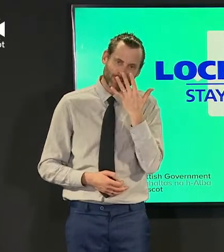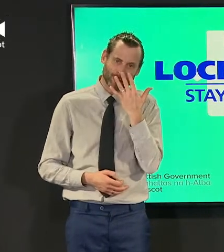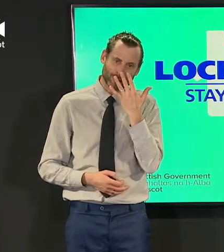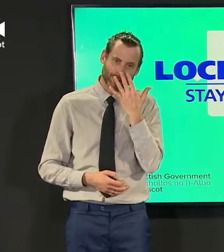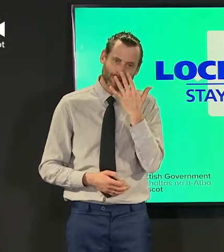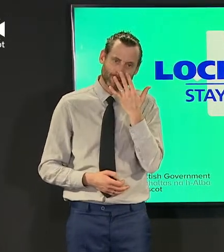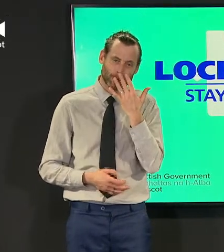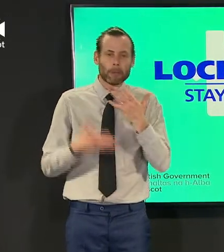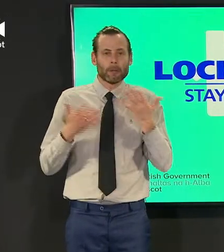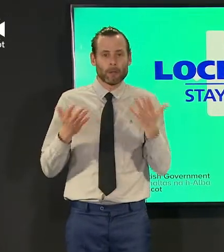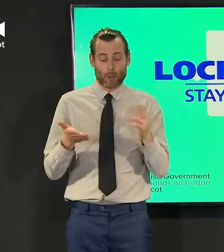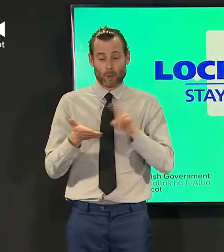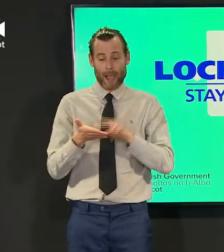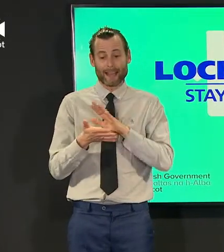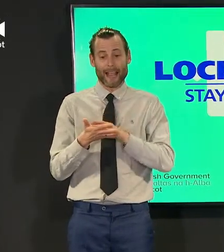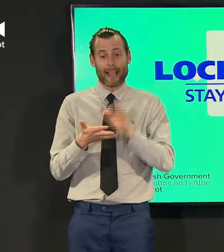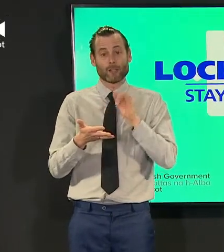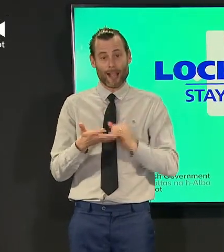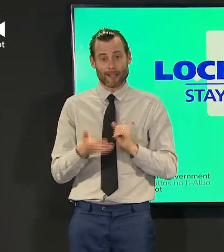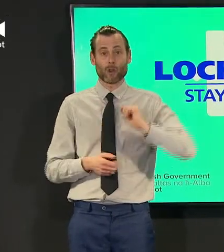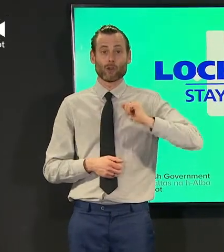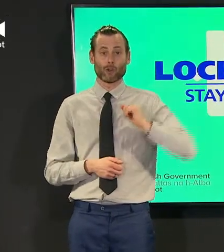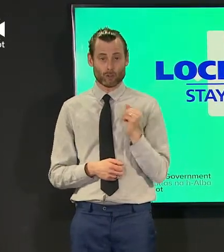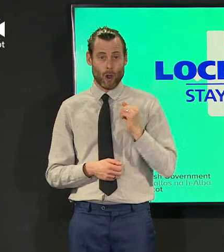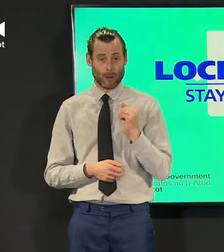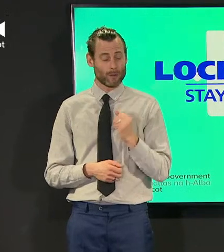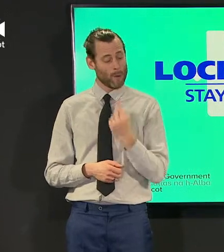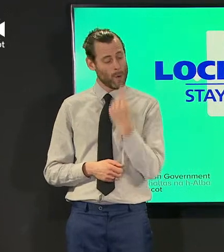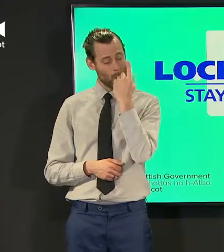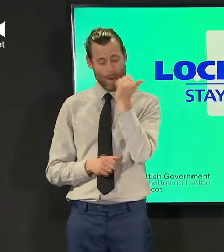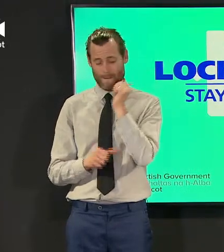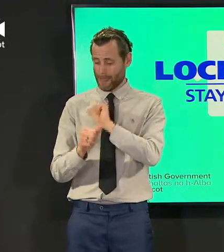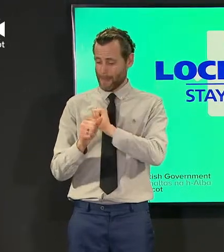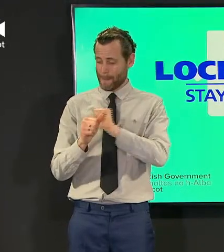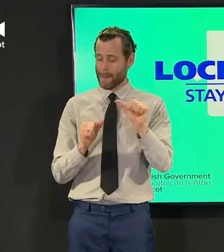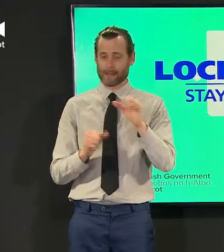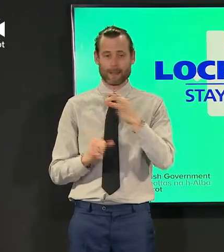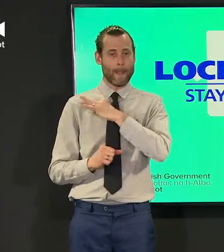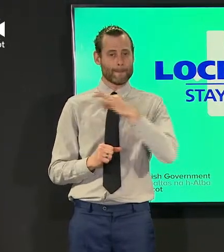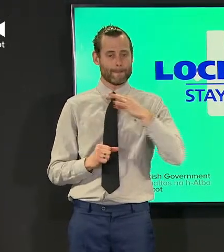of nhs scotland we have one of the best medical records and safest and most secure